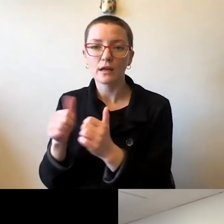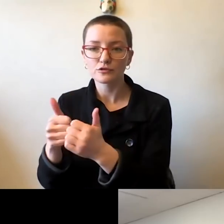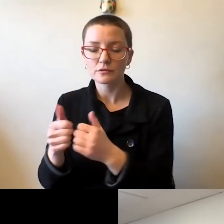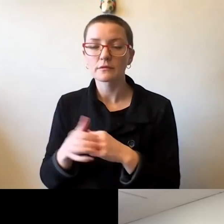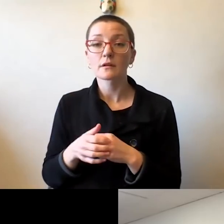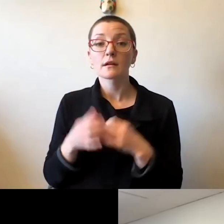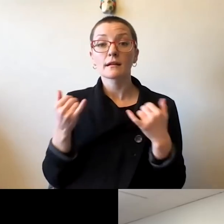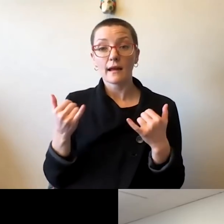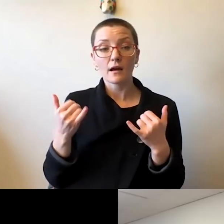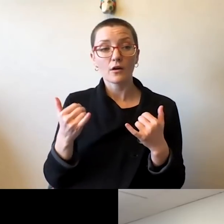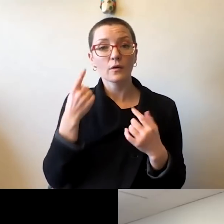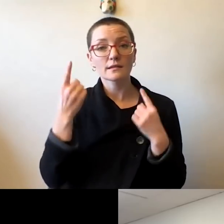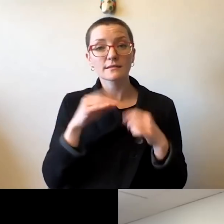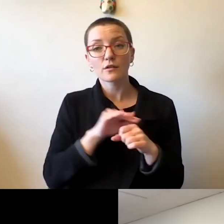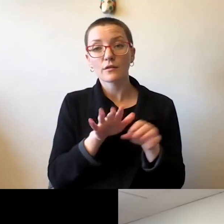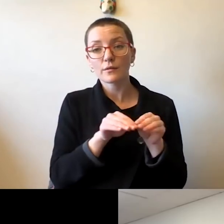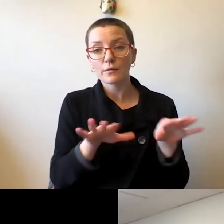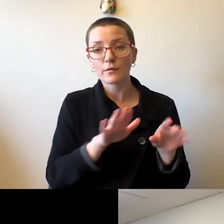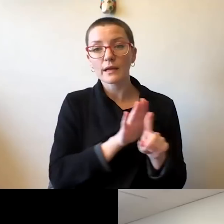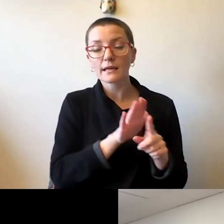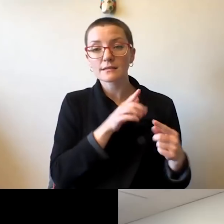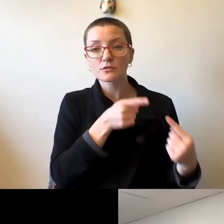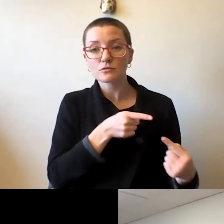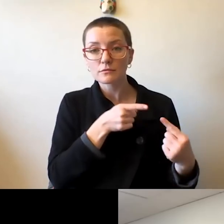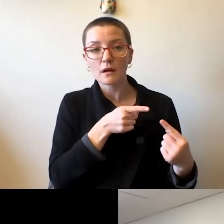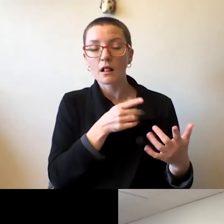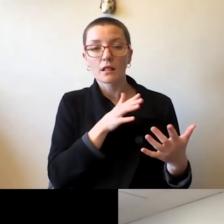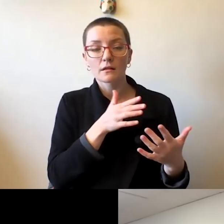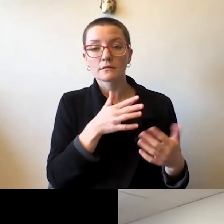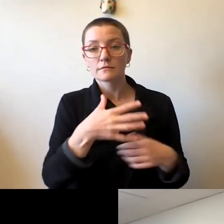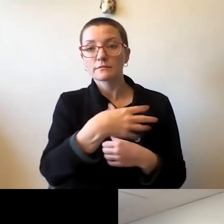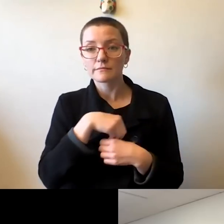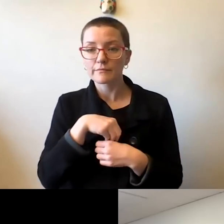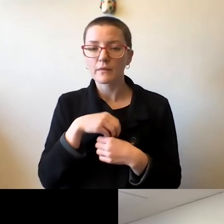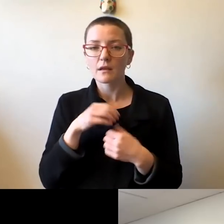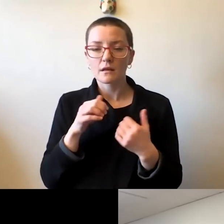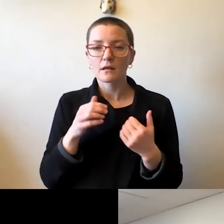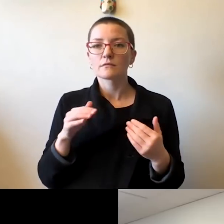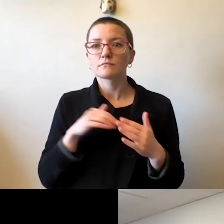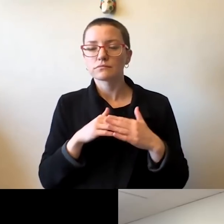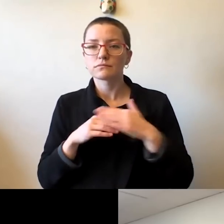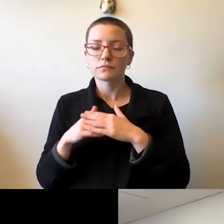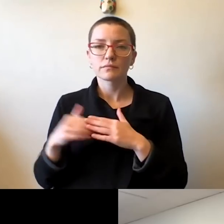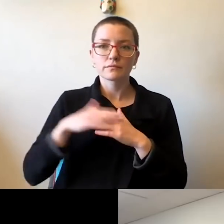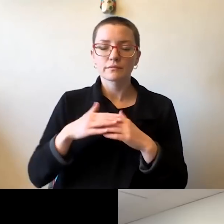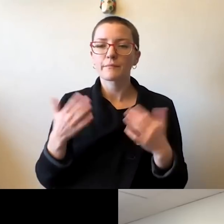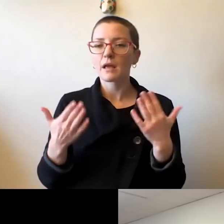and the toils of this pandemic. You do have a situation that's even of more concern.